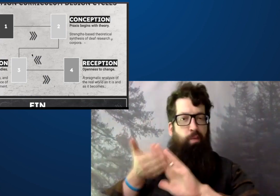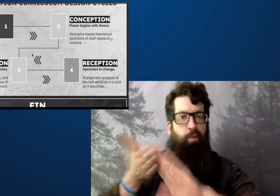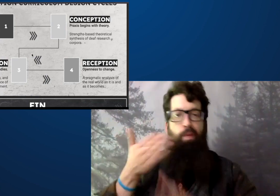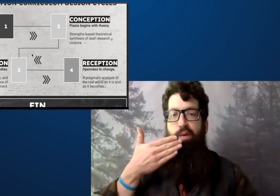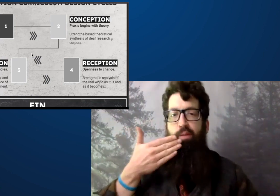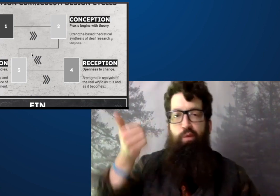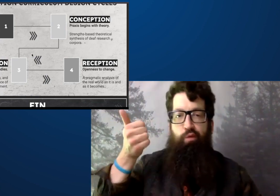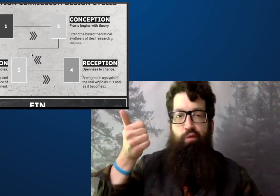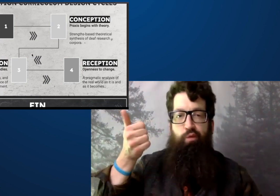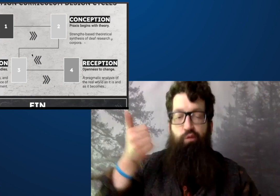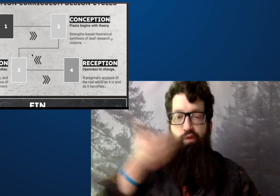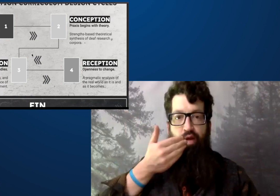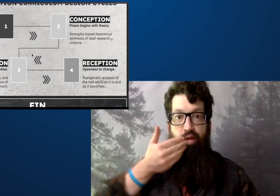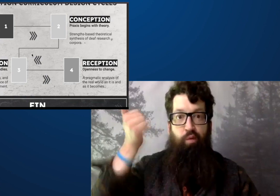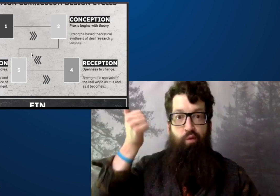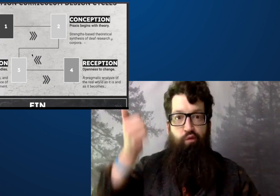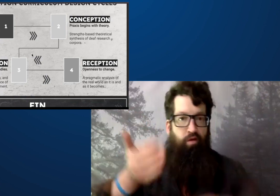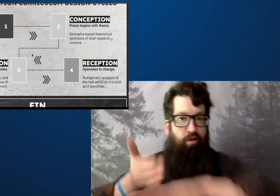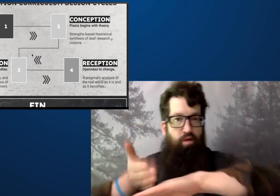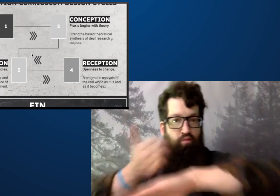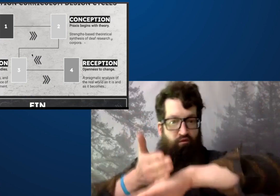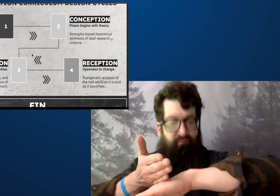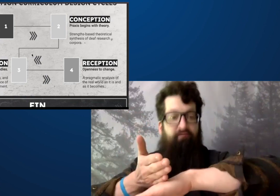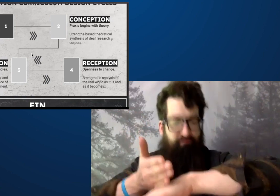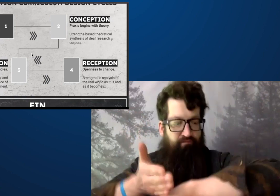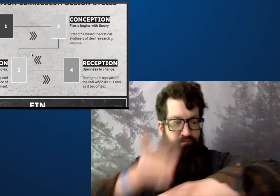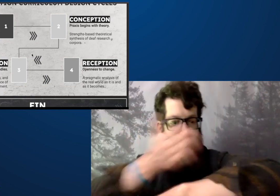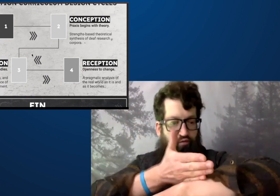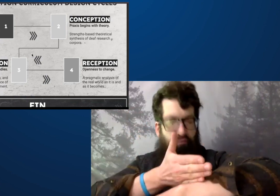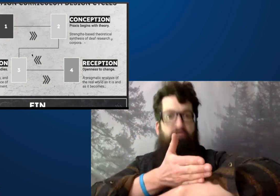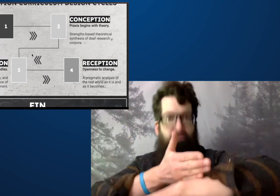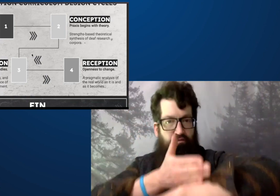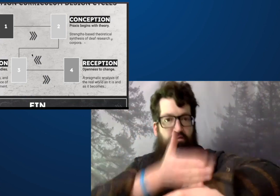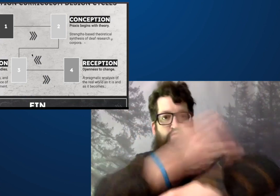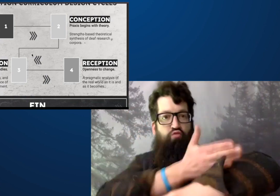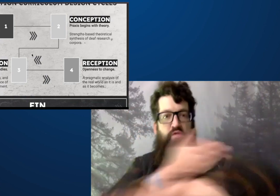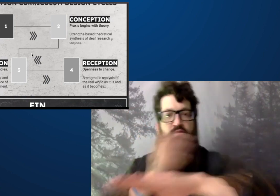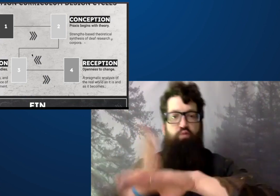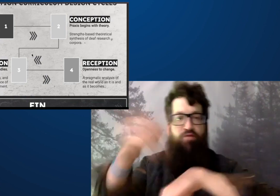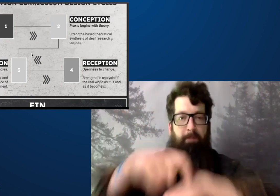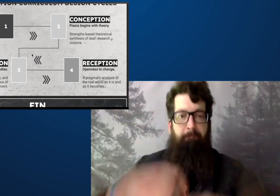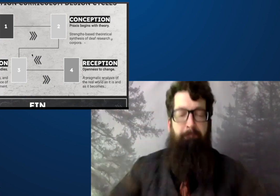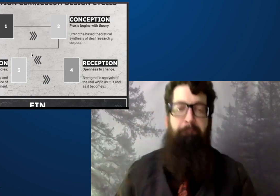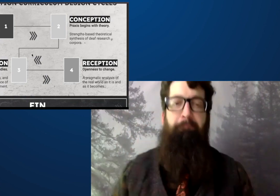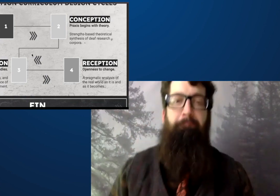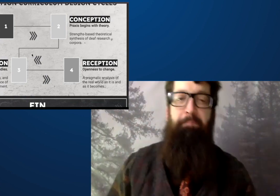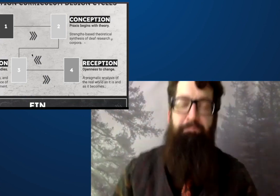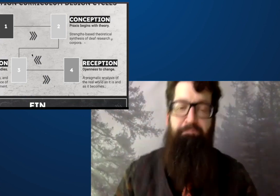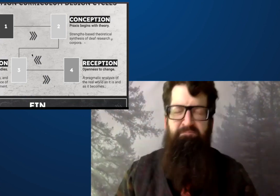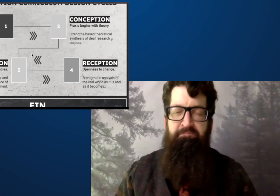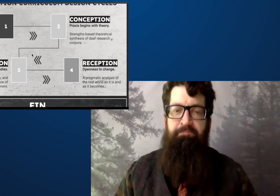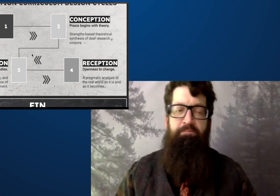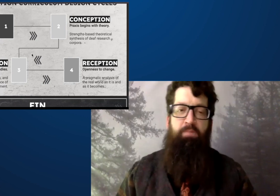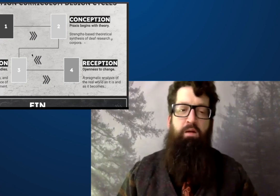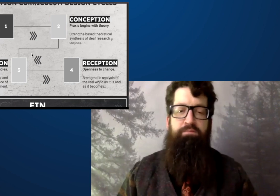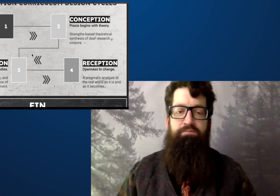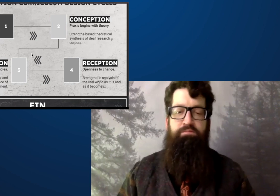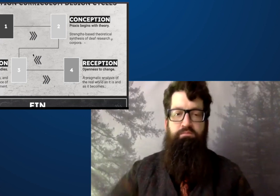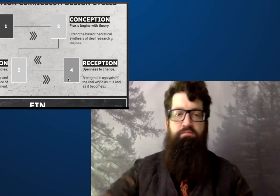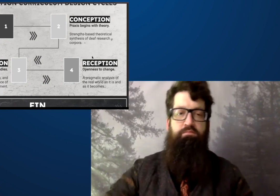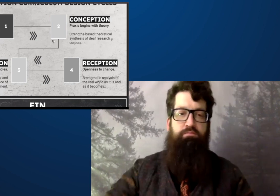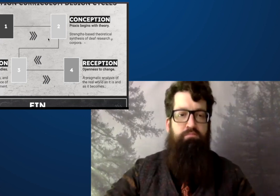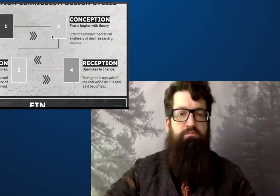You build on it more and more and things get better, things improve over time.